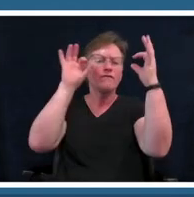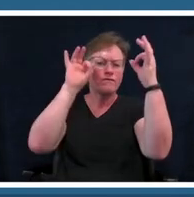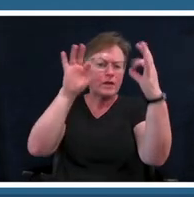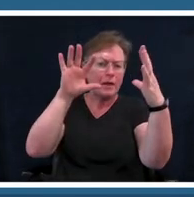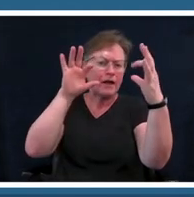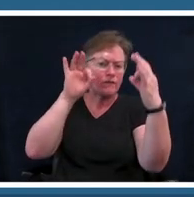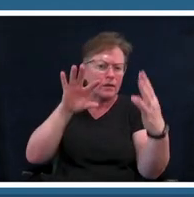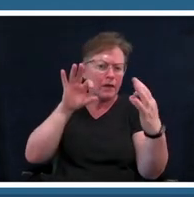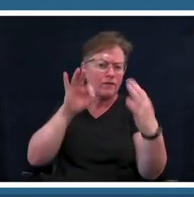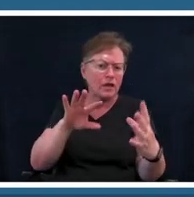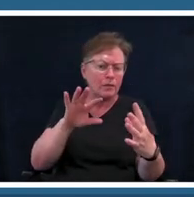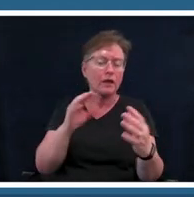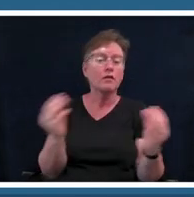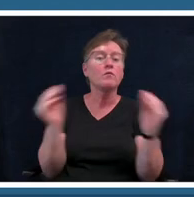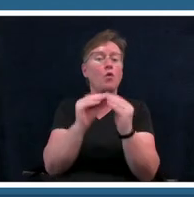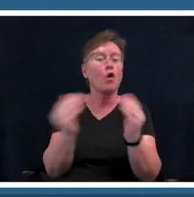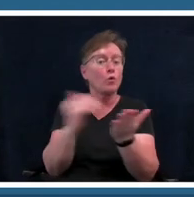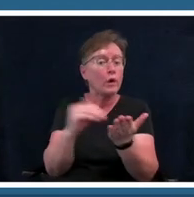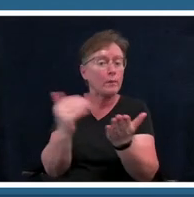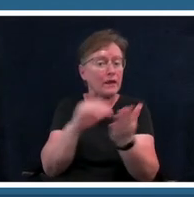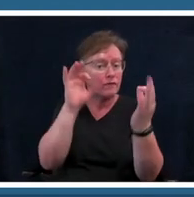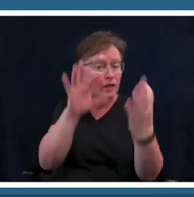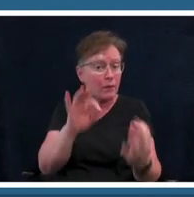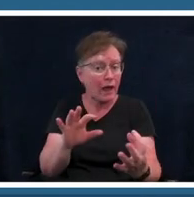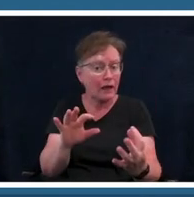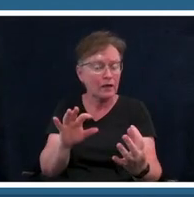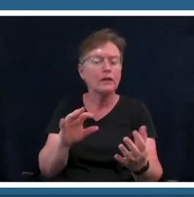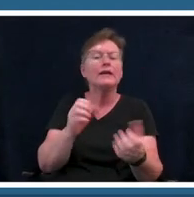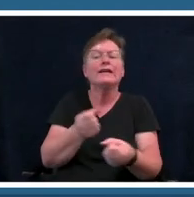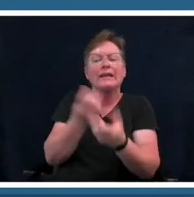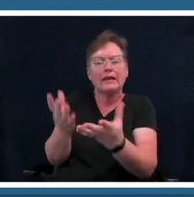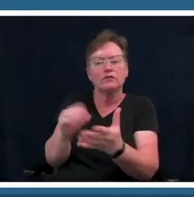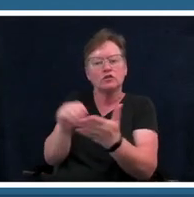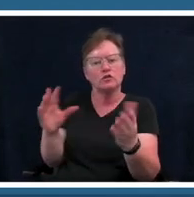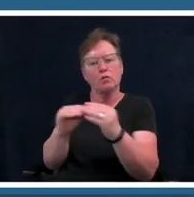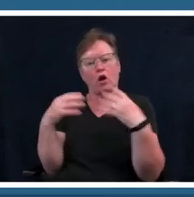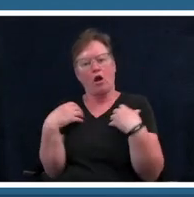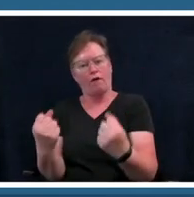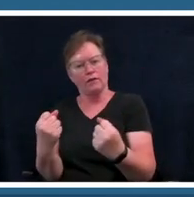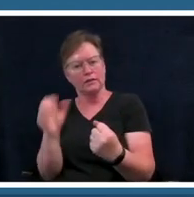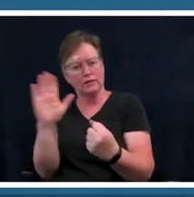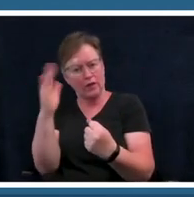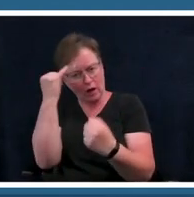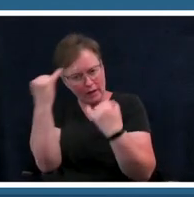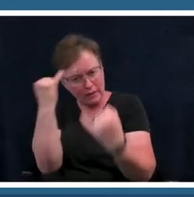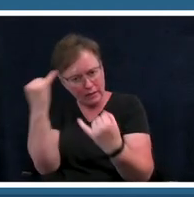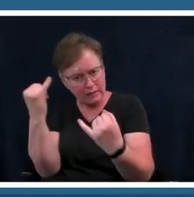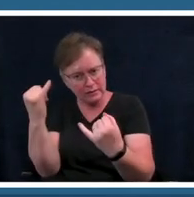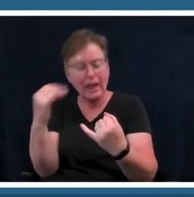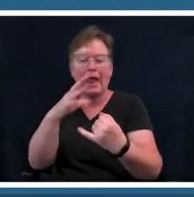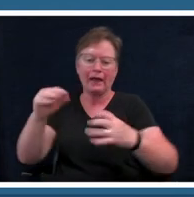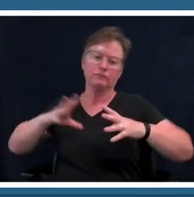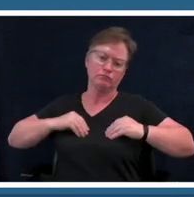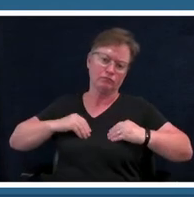more confident students are going to be um and their ideas and receiving that